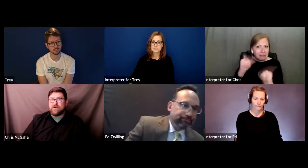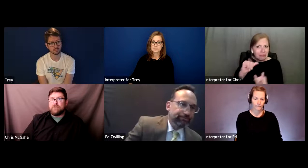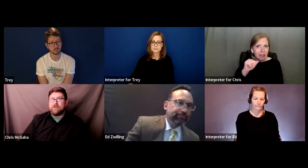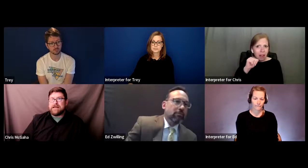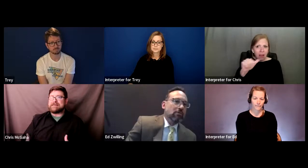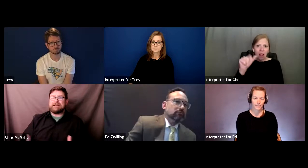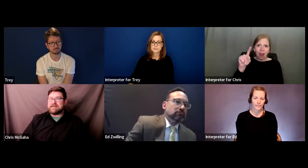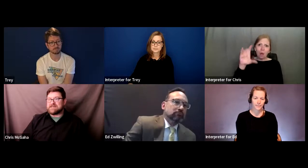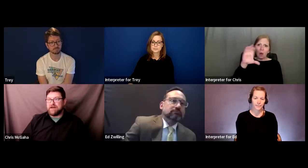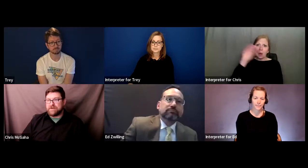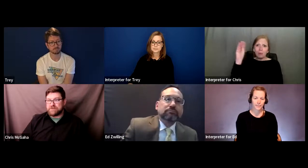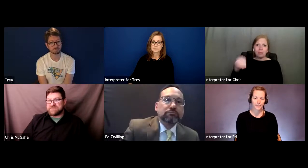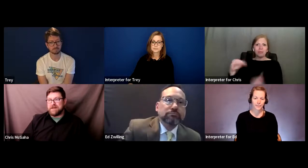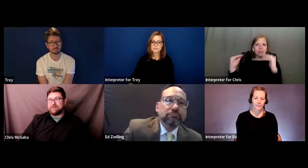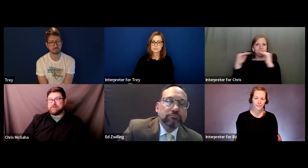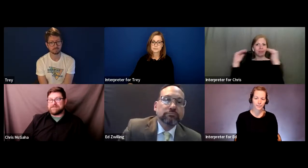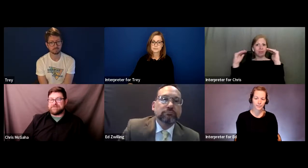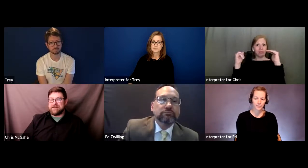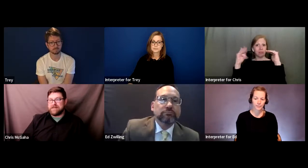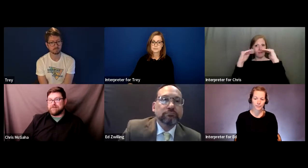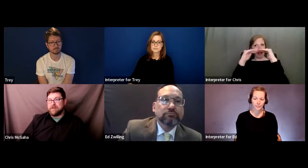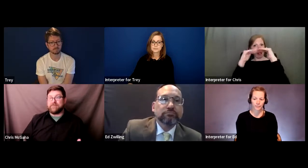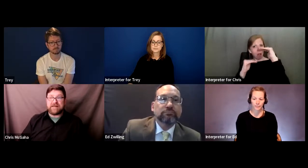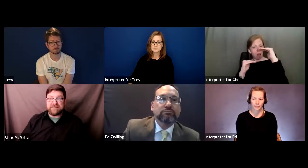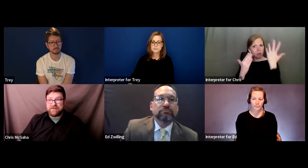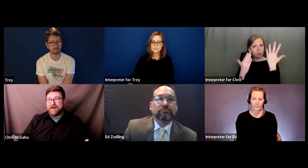So anything less than 100%, is it effective?